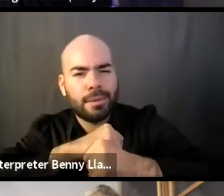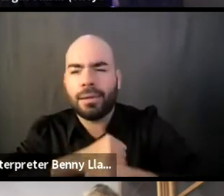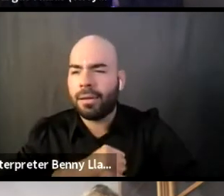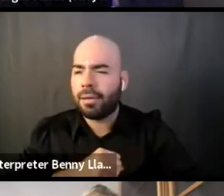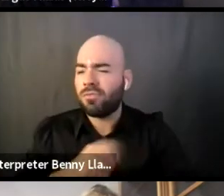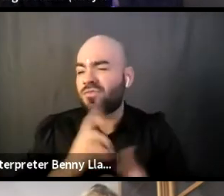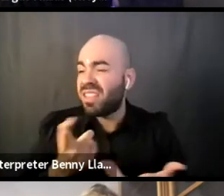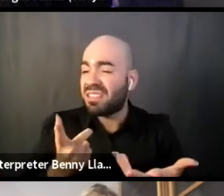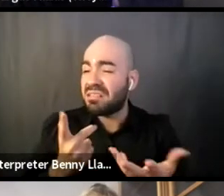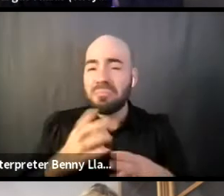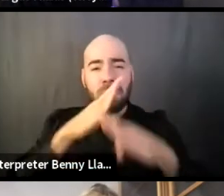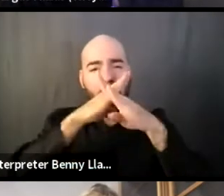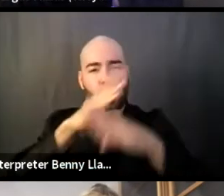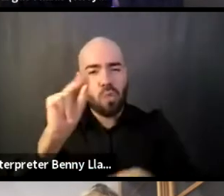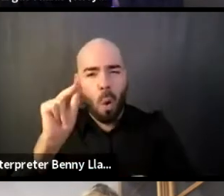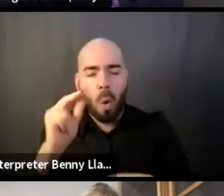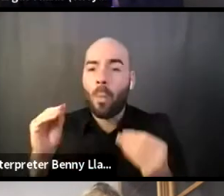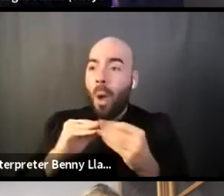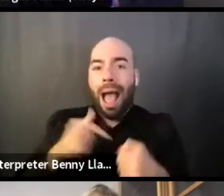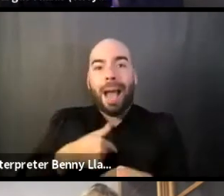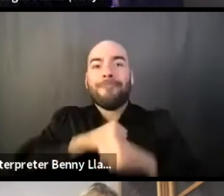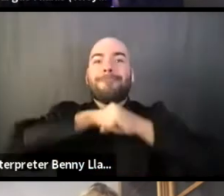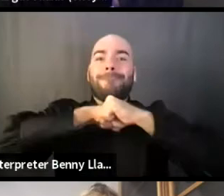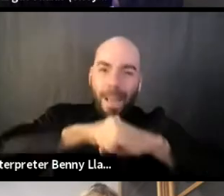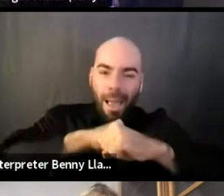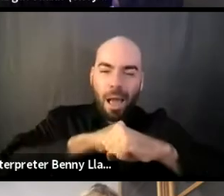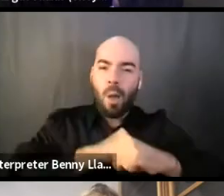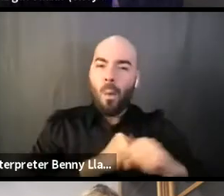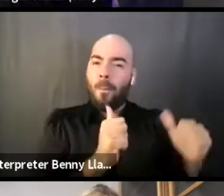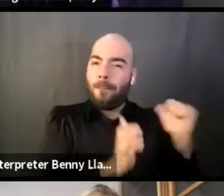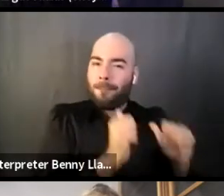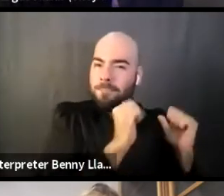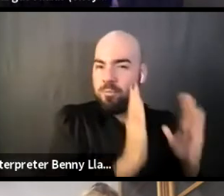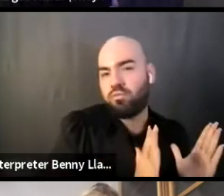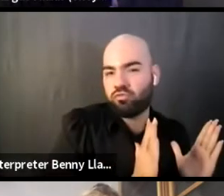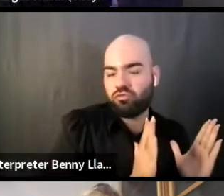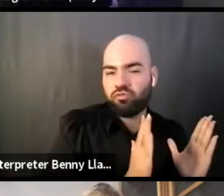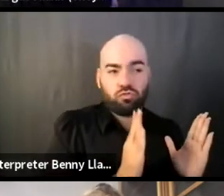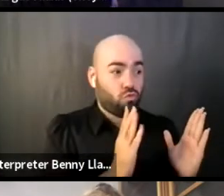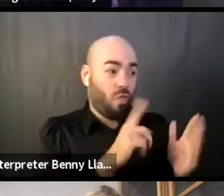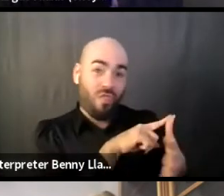to between my artists, the people that I wanna support and uplift and an institution.